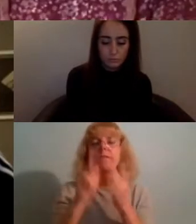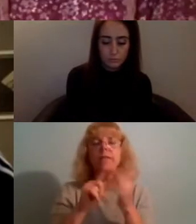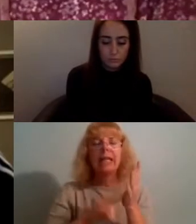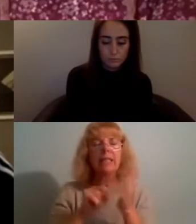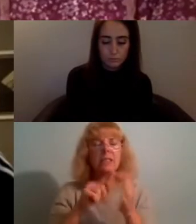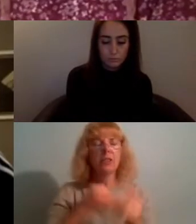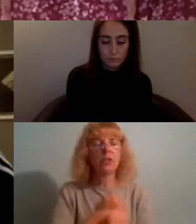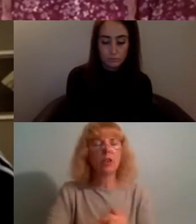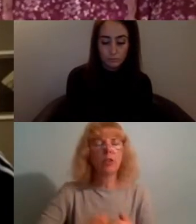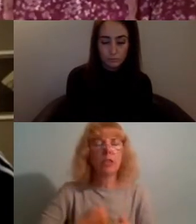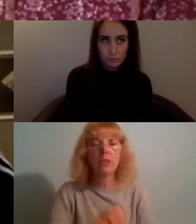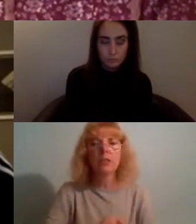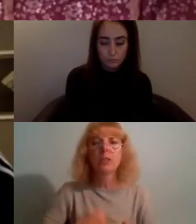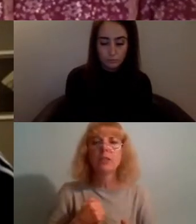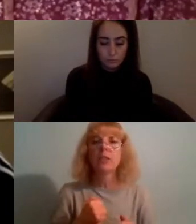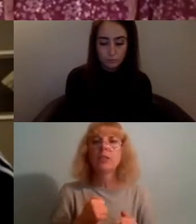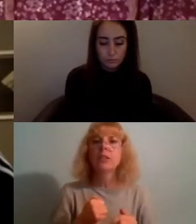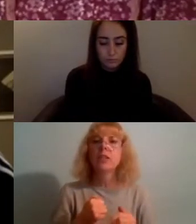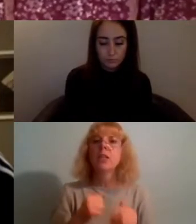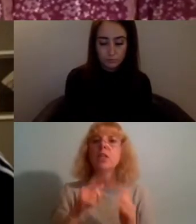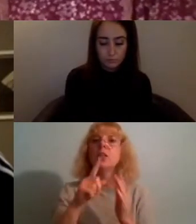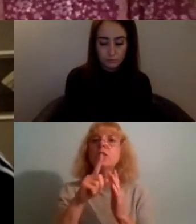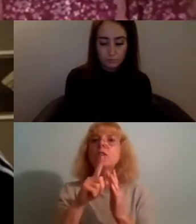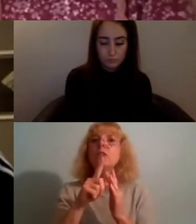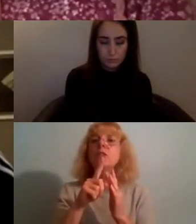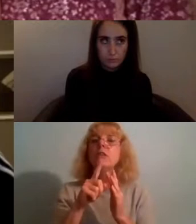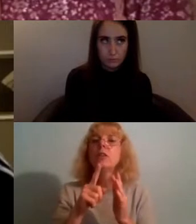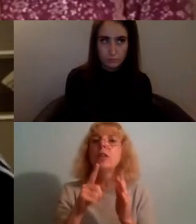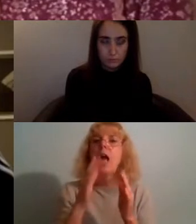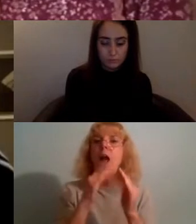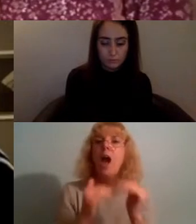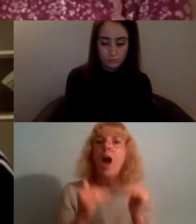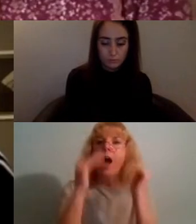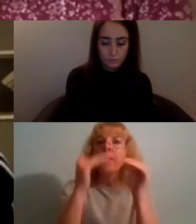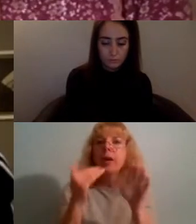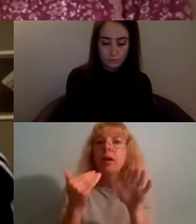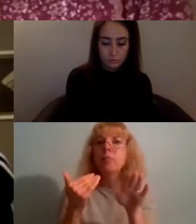Josephine talked about hyper productivity it really really made me think about...like...that